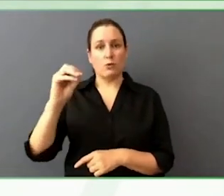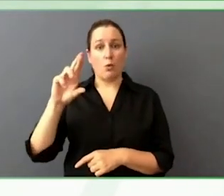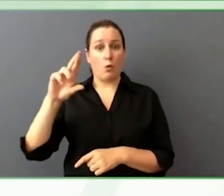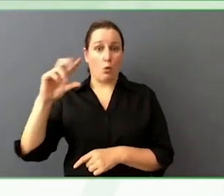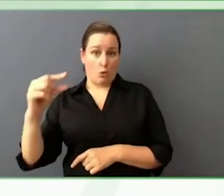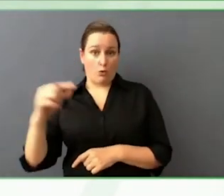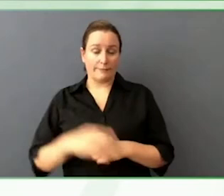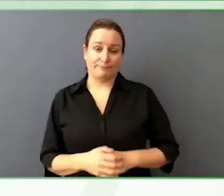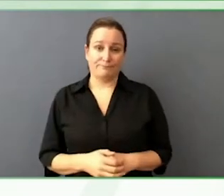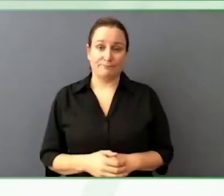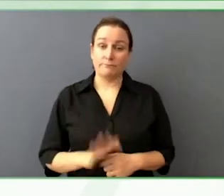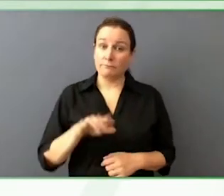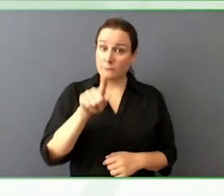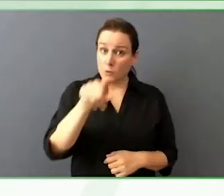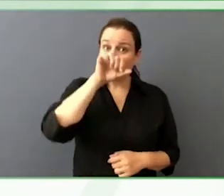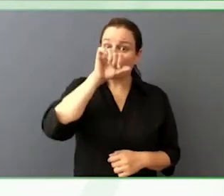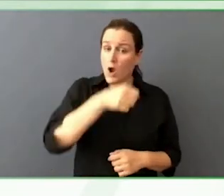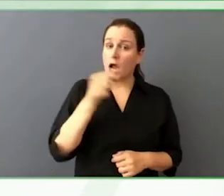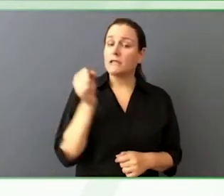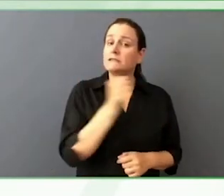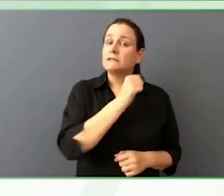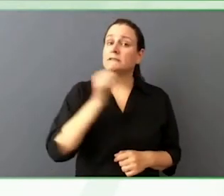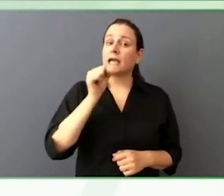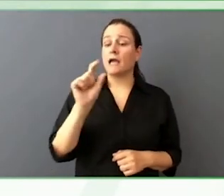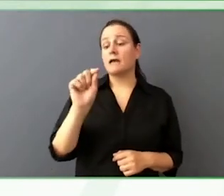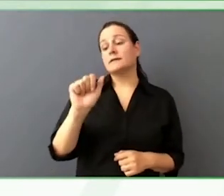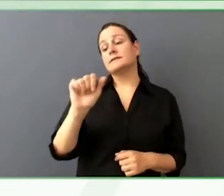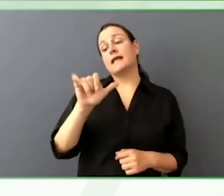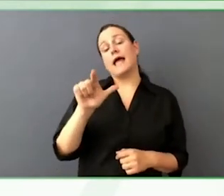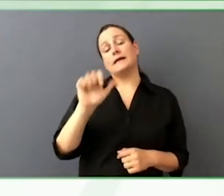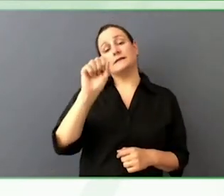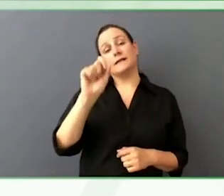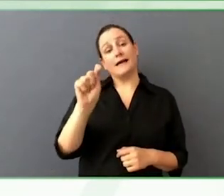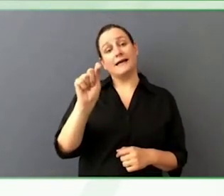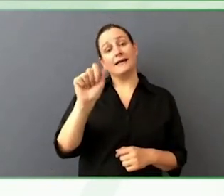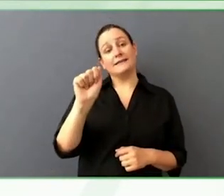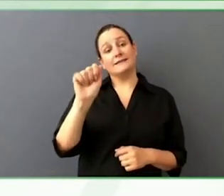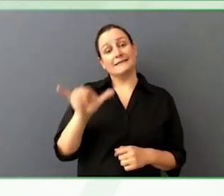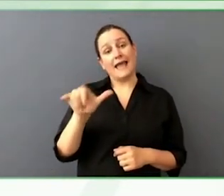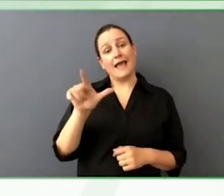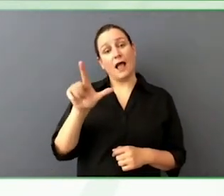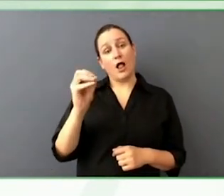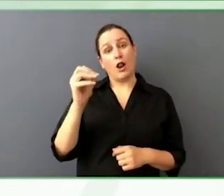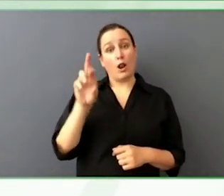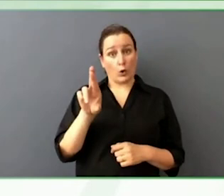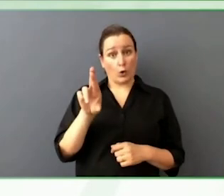I see a couple of album covers at the back? Isn't that the case? I am a big music fan.